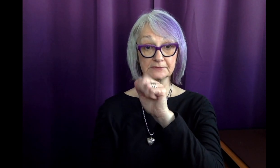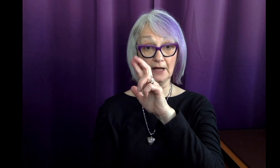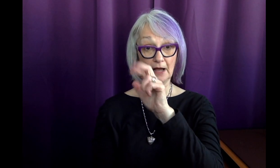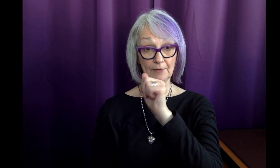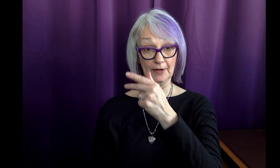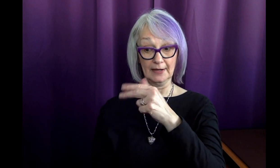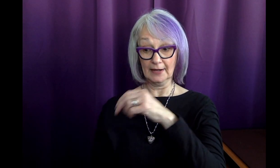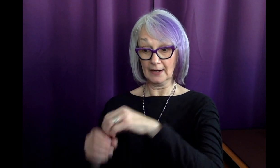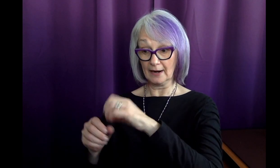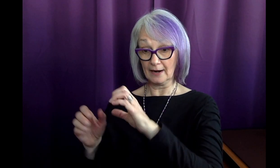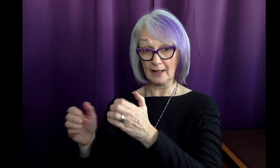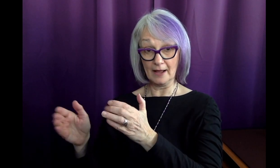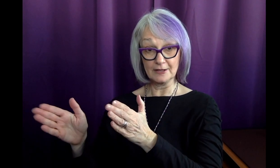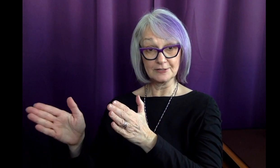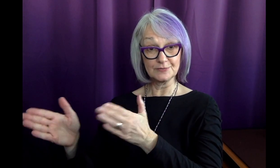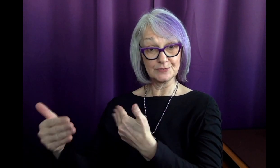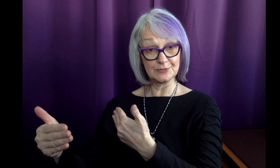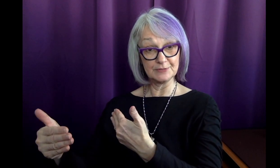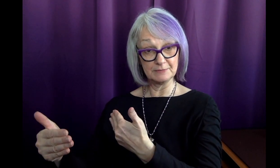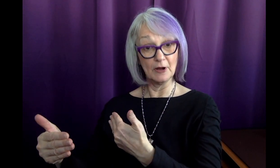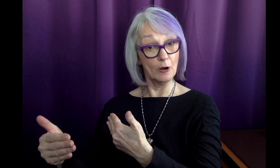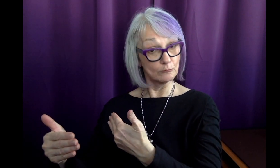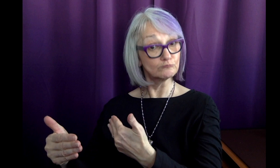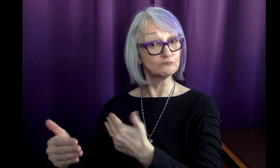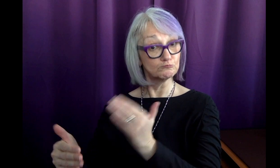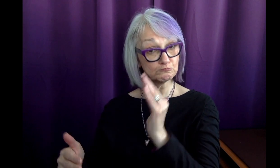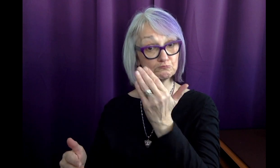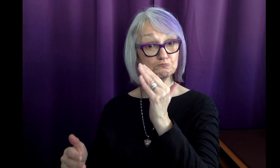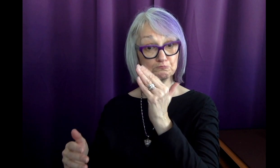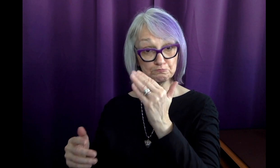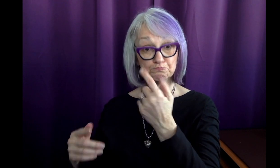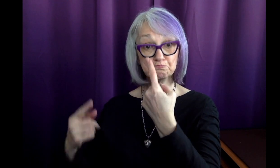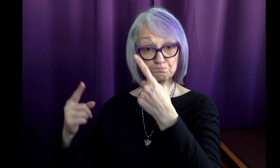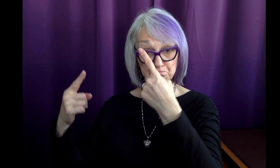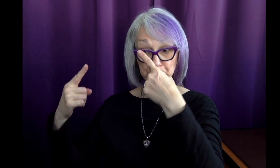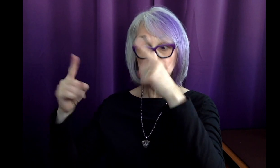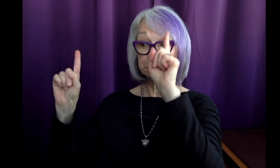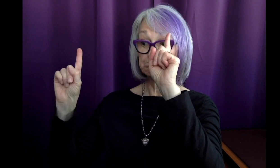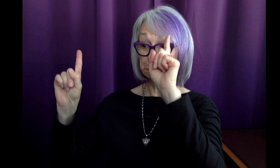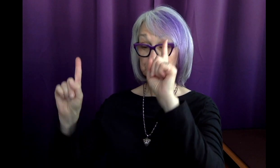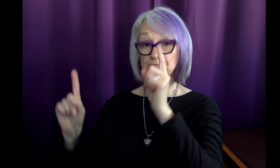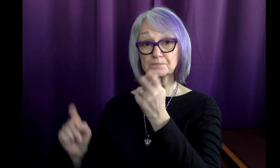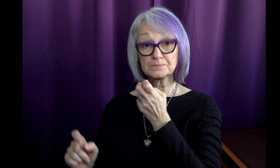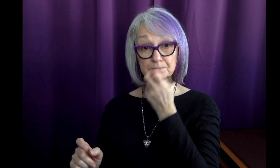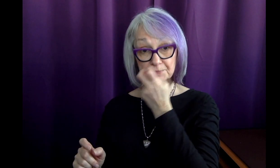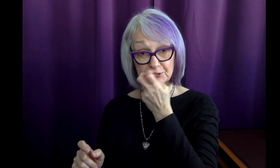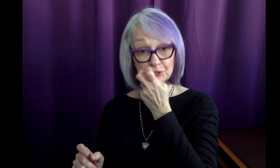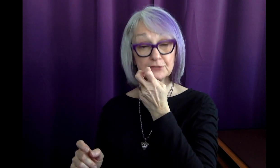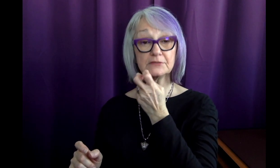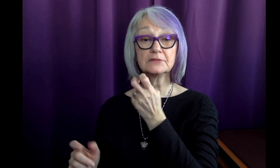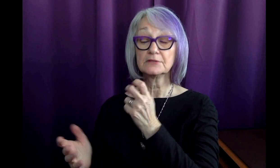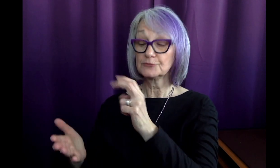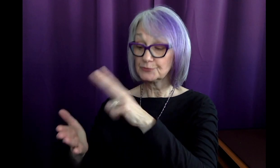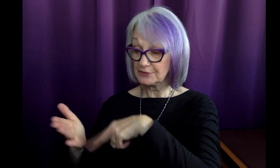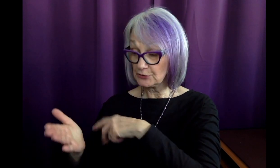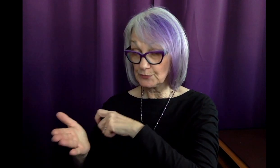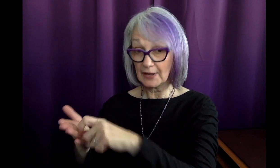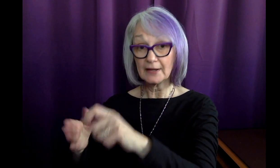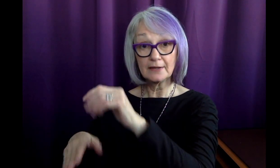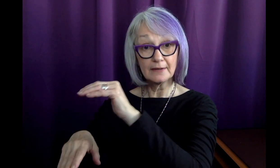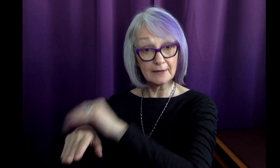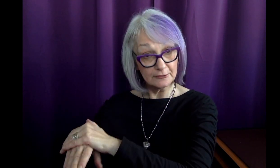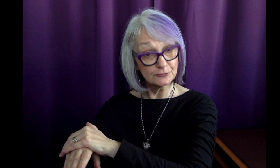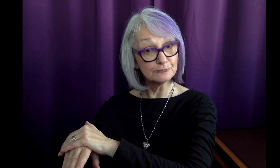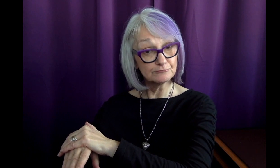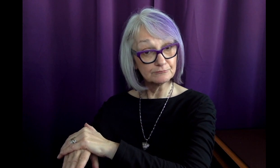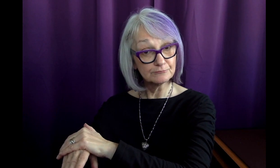Sarah seemed relatively successful in using speech, reading and writing in class